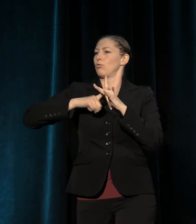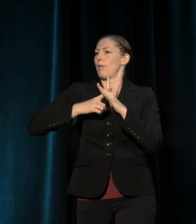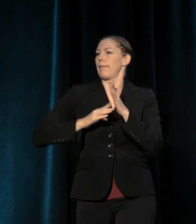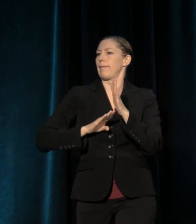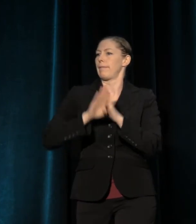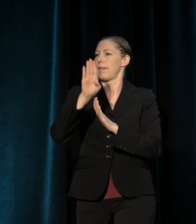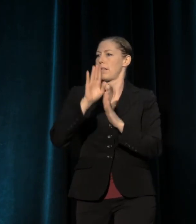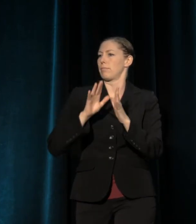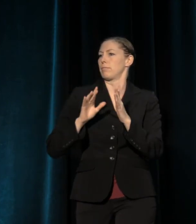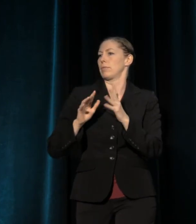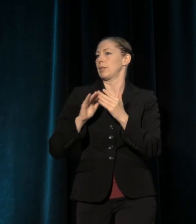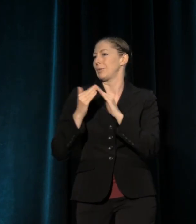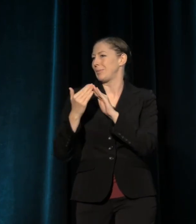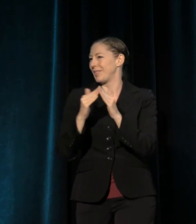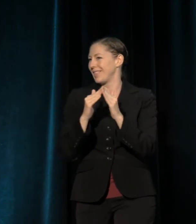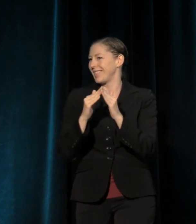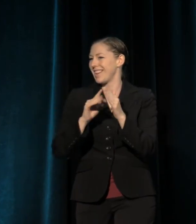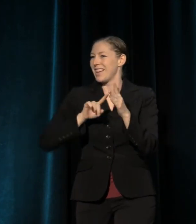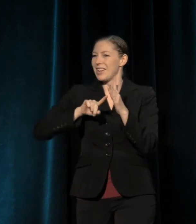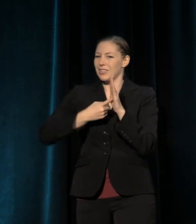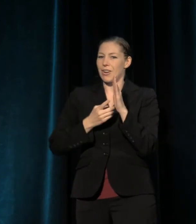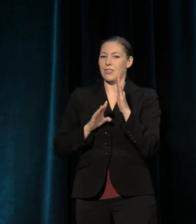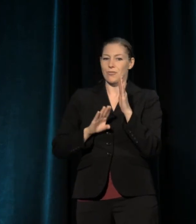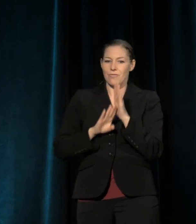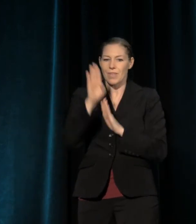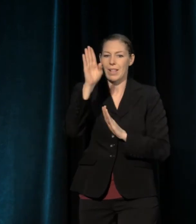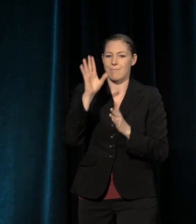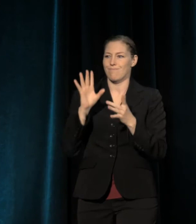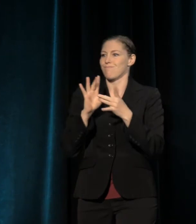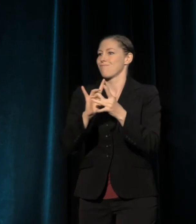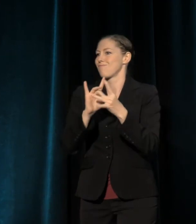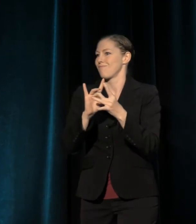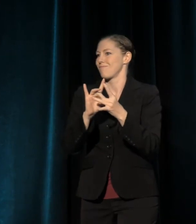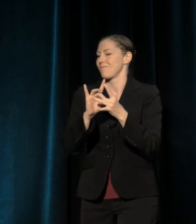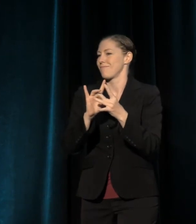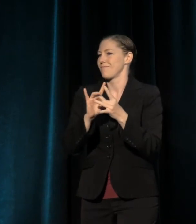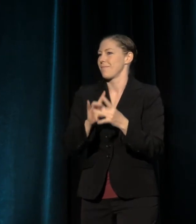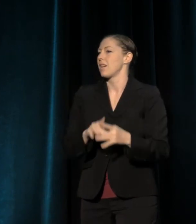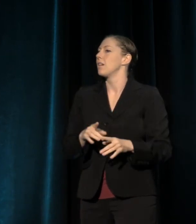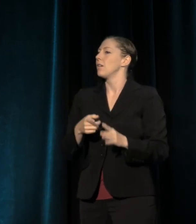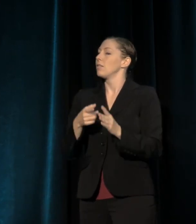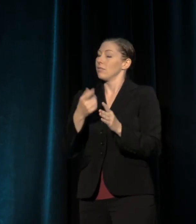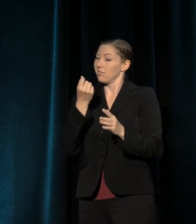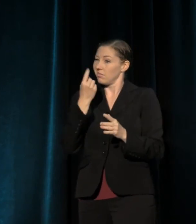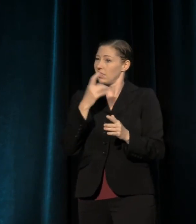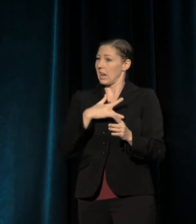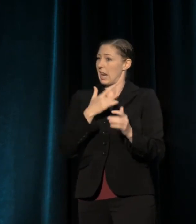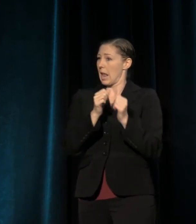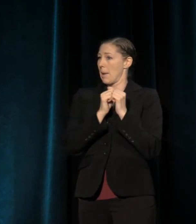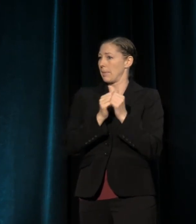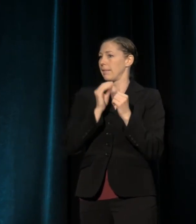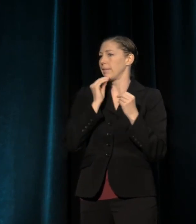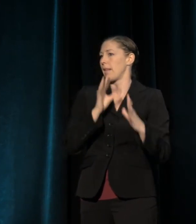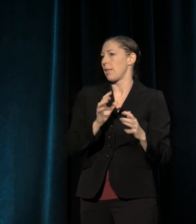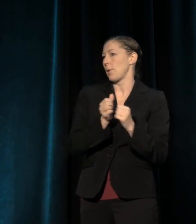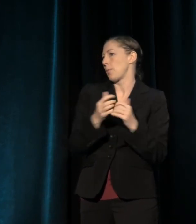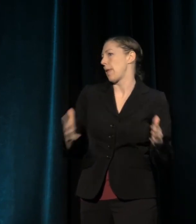but empathy is empty without action. And equity requires work. It means making the values, the pleasures,